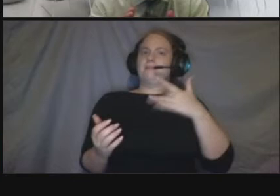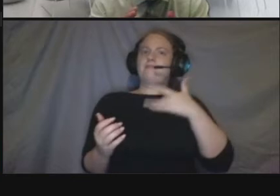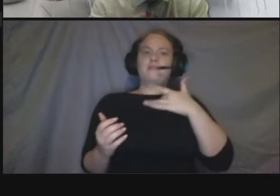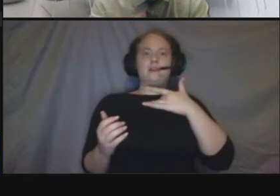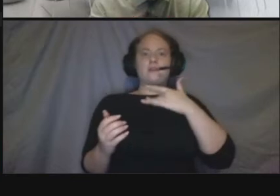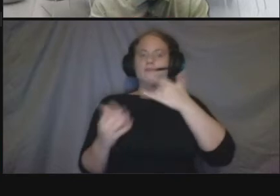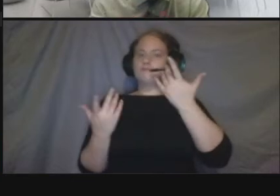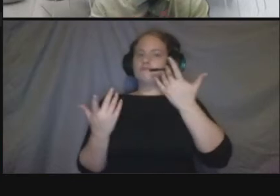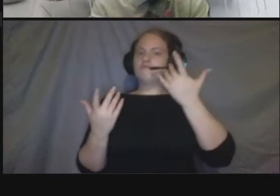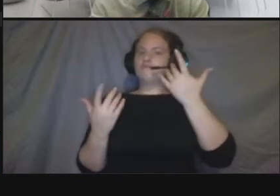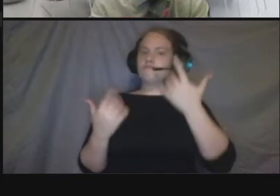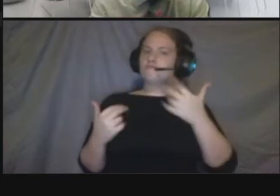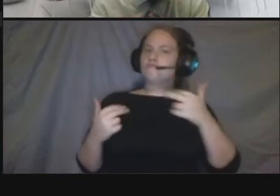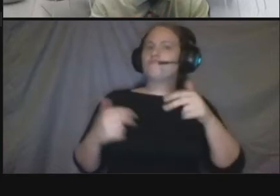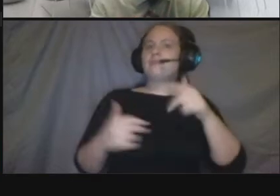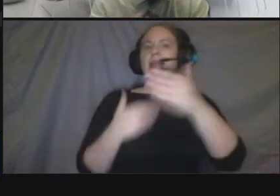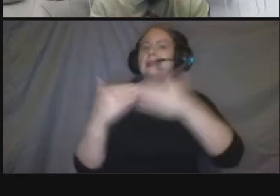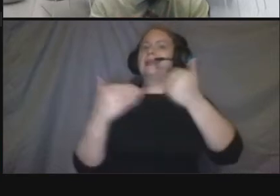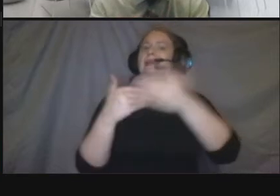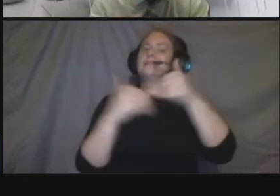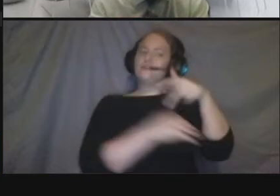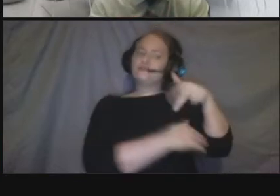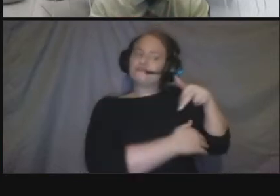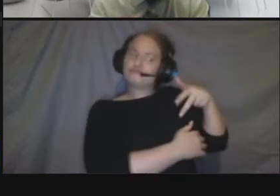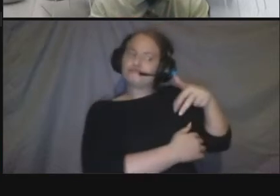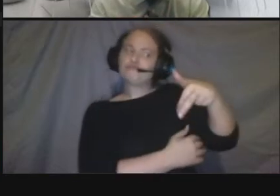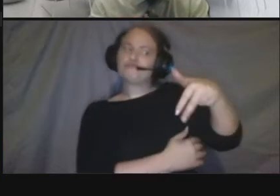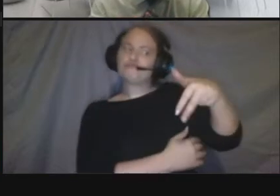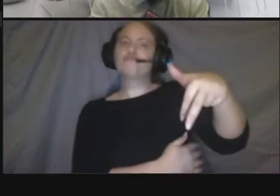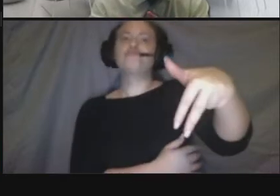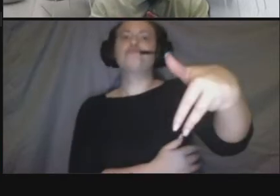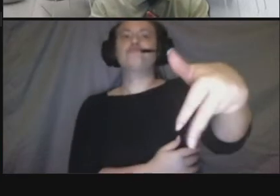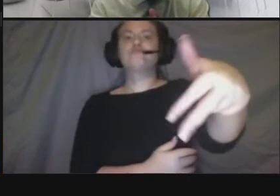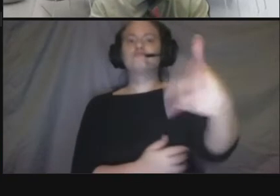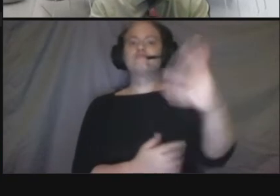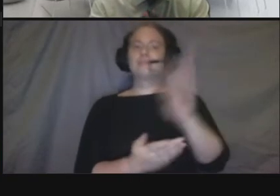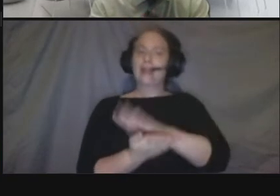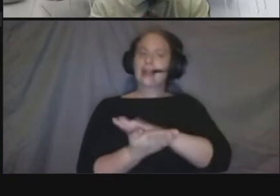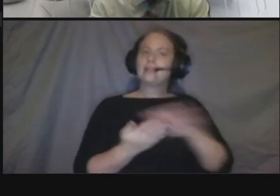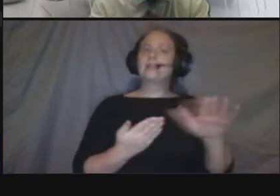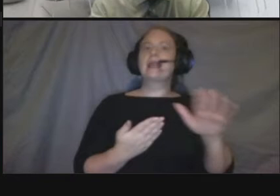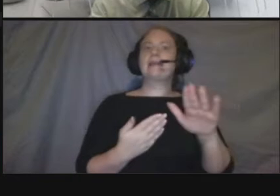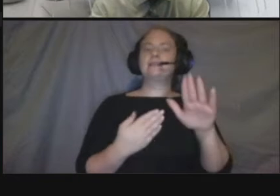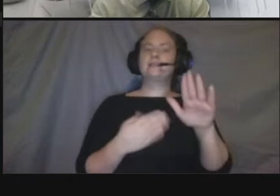area you'll see that come together if you go to the next slide and there's just a couple